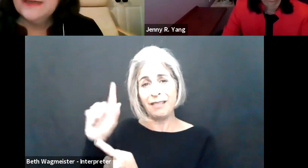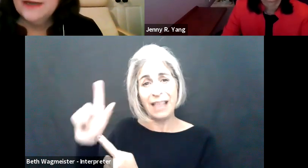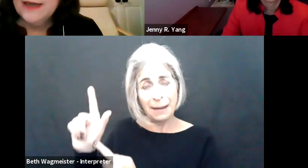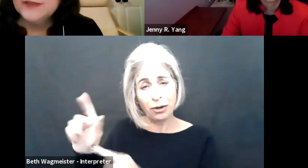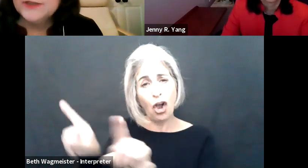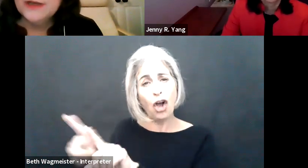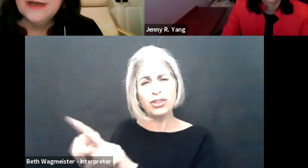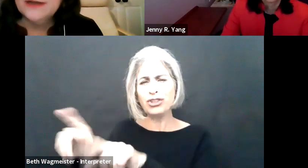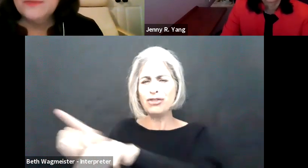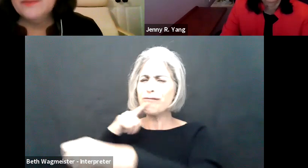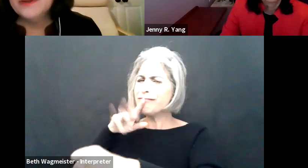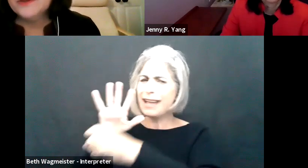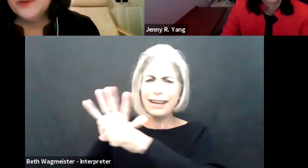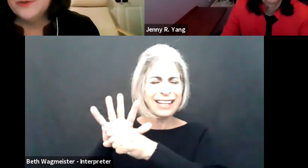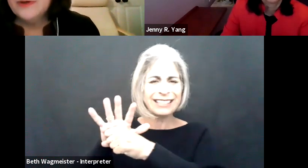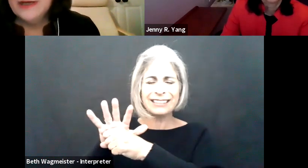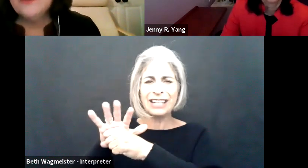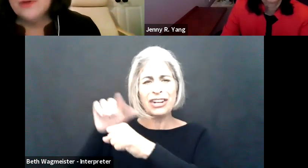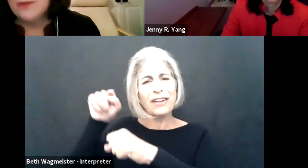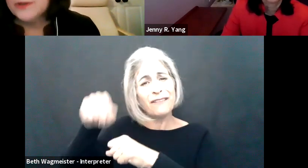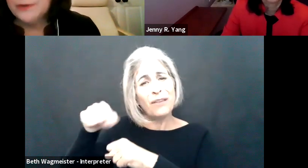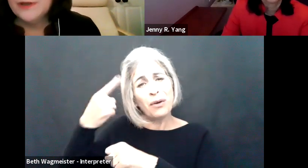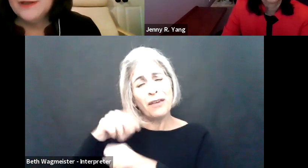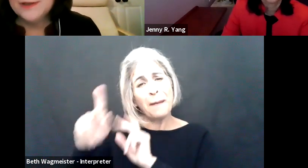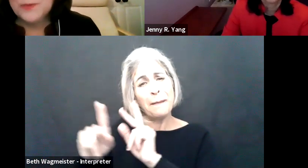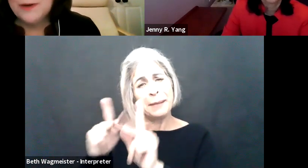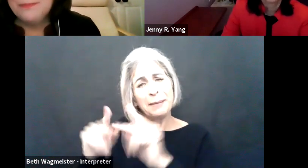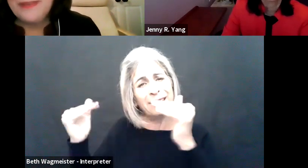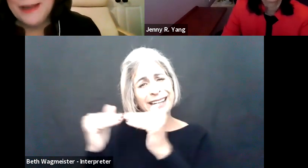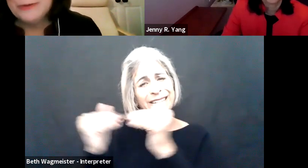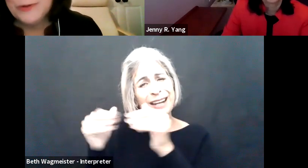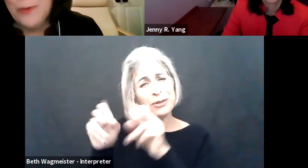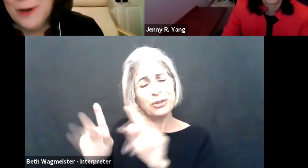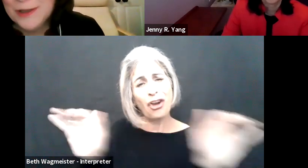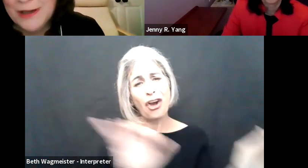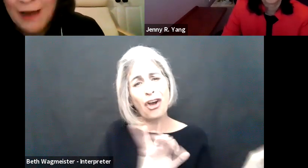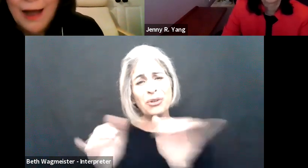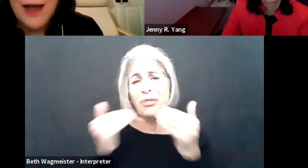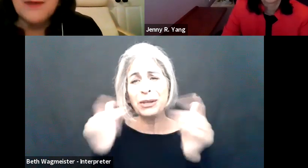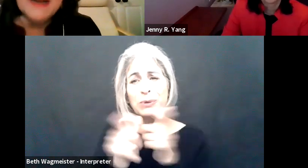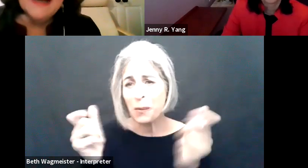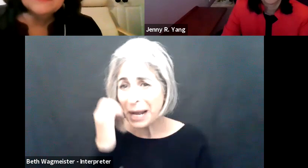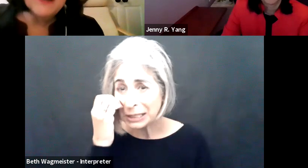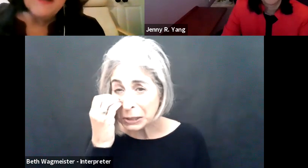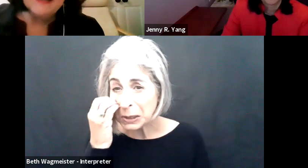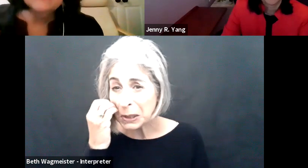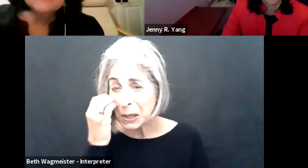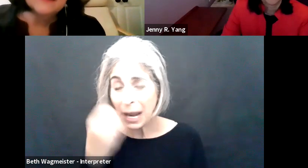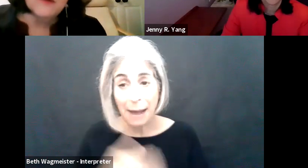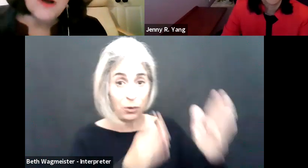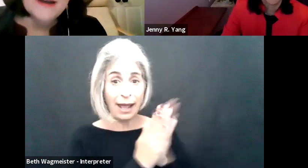just for the work that we know you'll be doing at Department of Labor, but your opportunity as well.